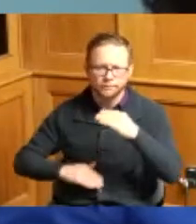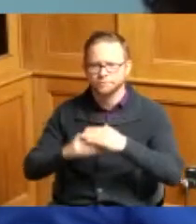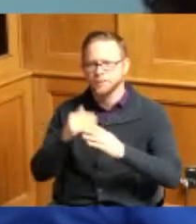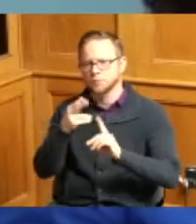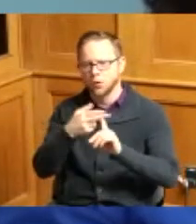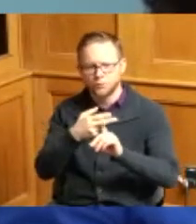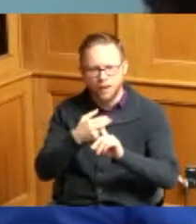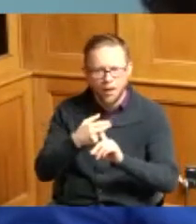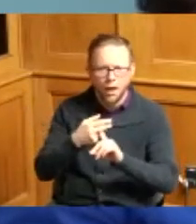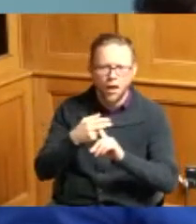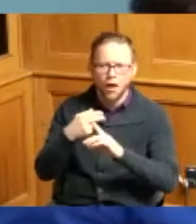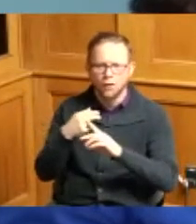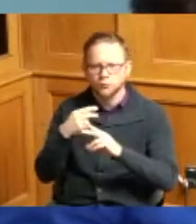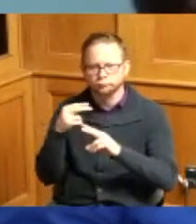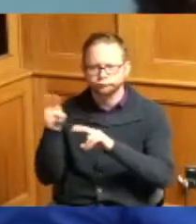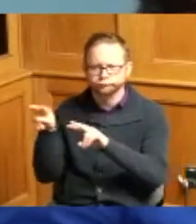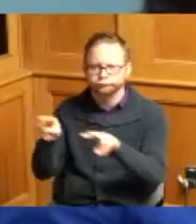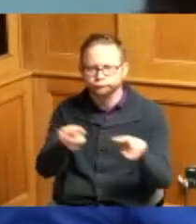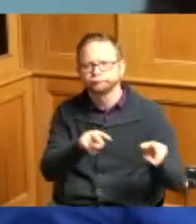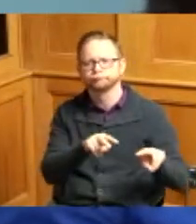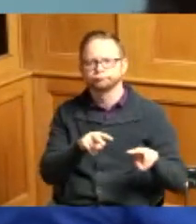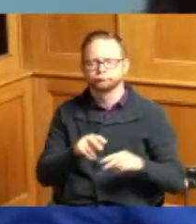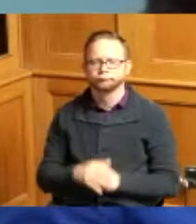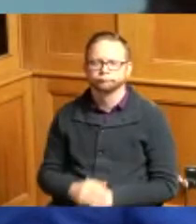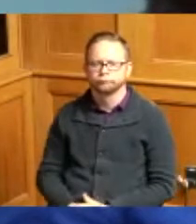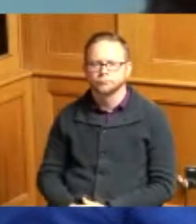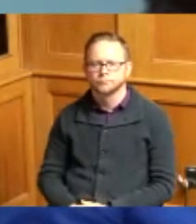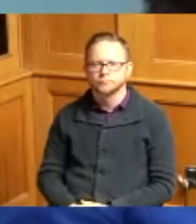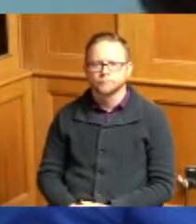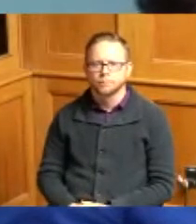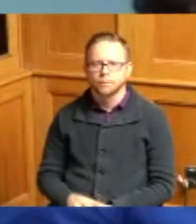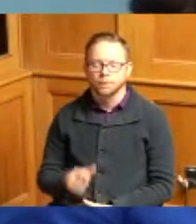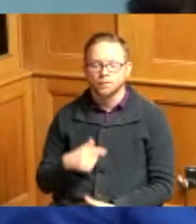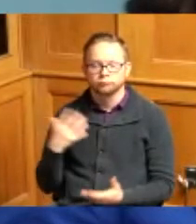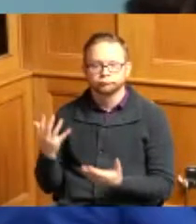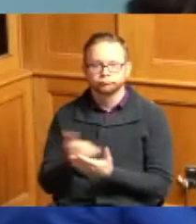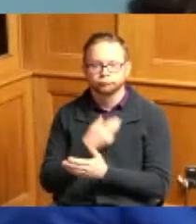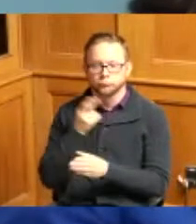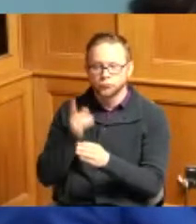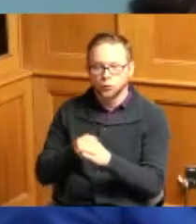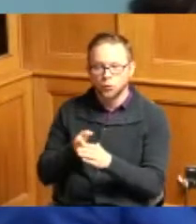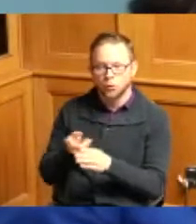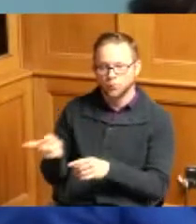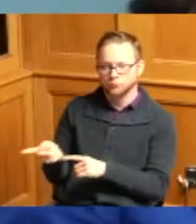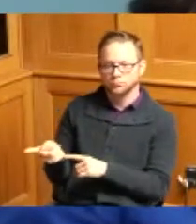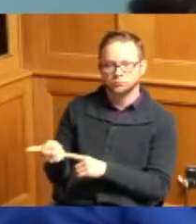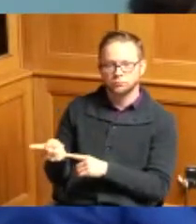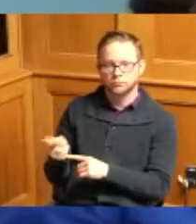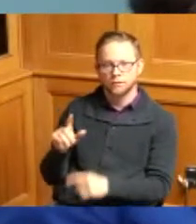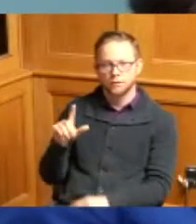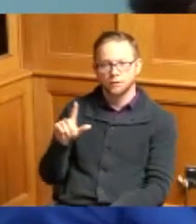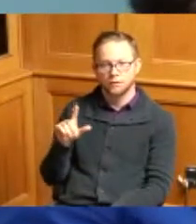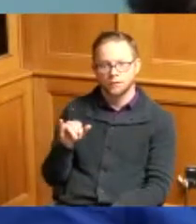that I also was able to join my colleagues at the Lincoln Heights that was great as